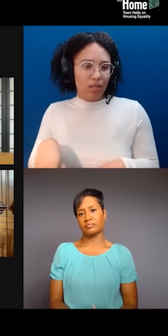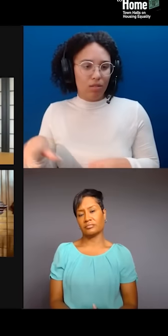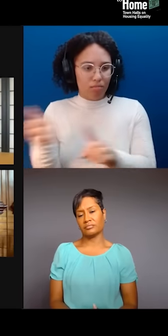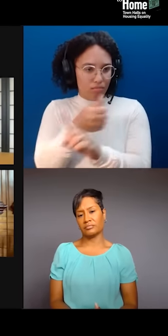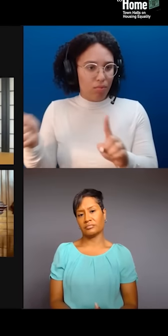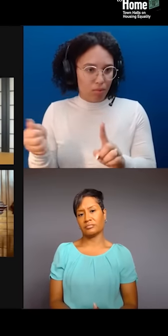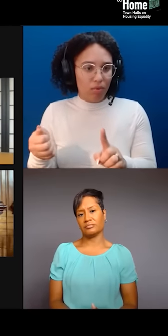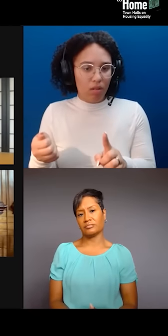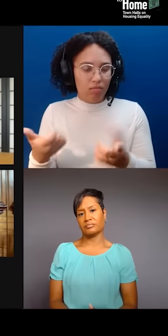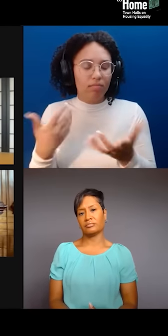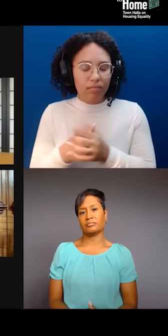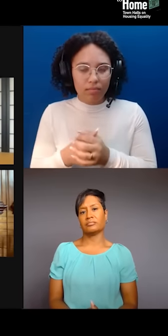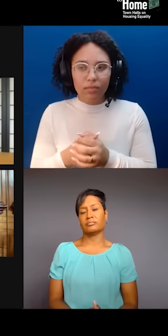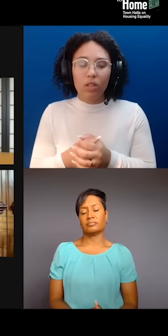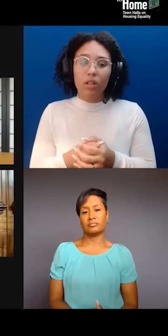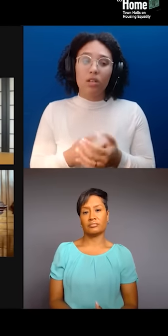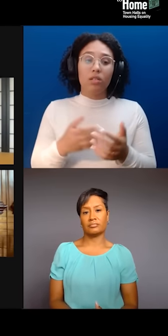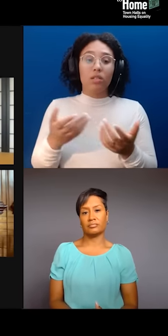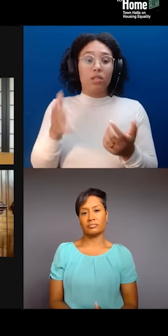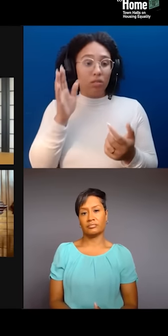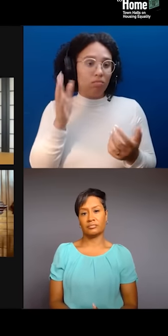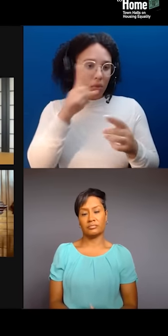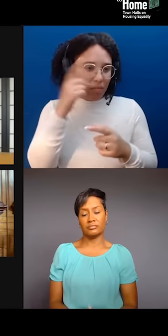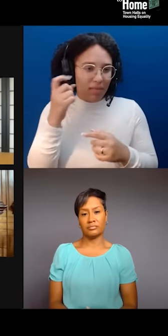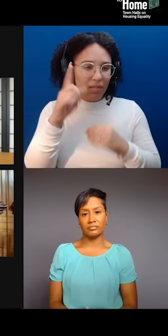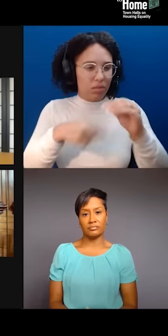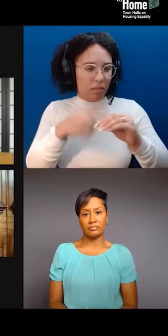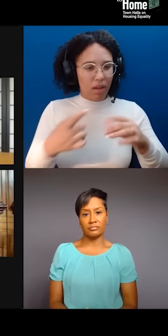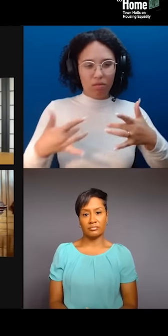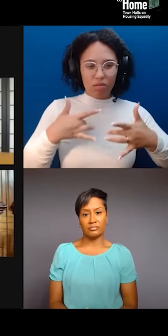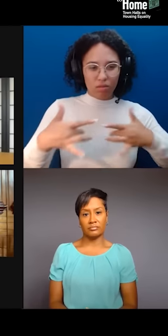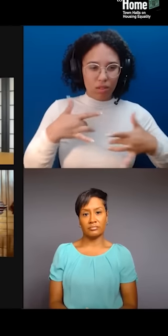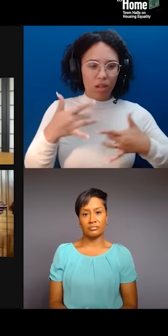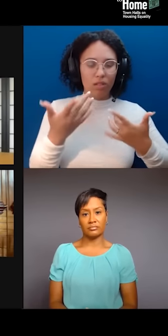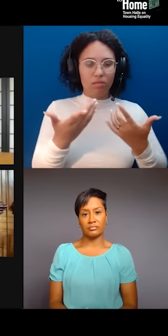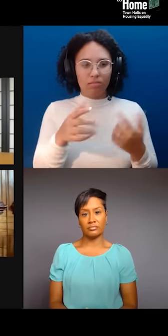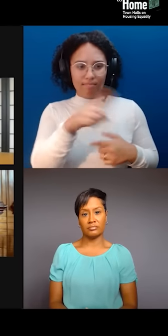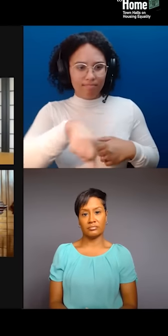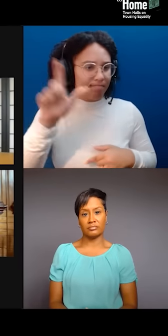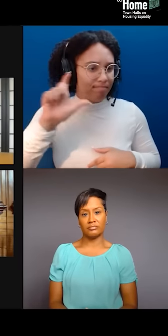about the concerns of Muslim Americans. And I want to come back to that, as you brought up just a moment ago